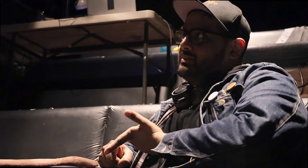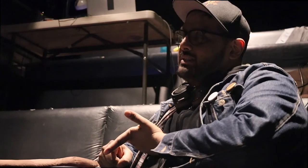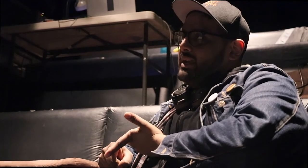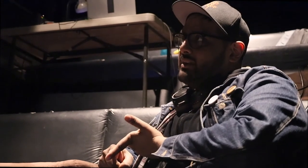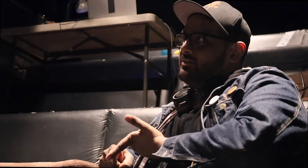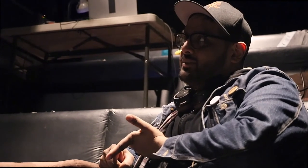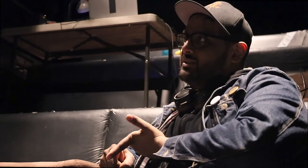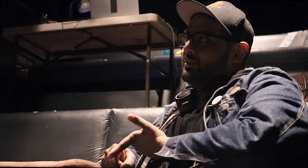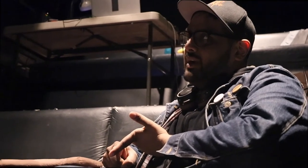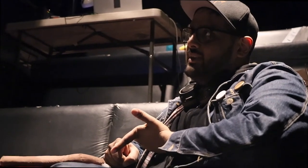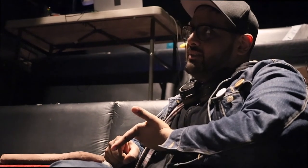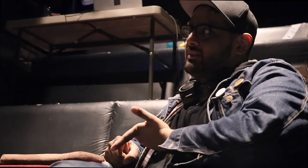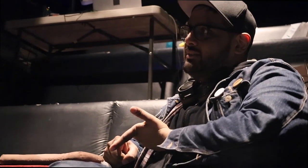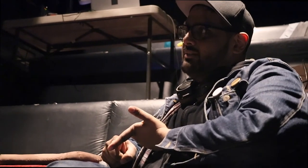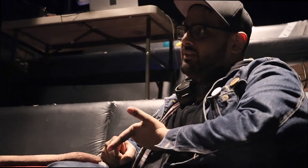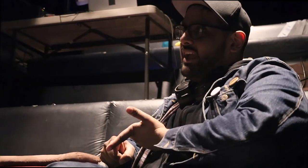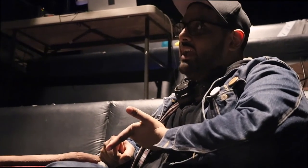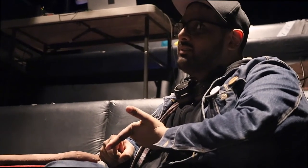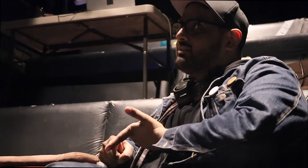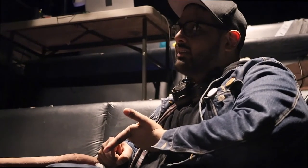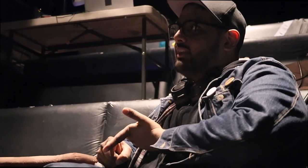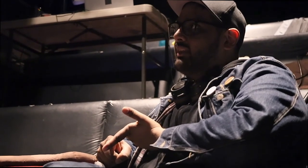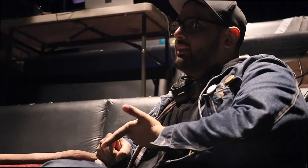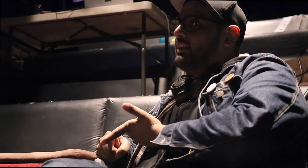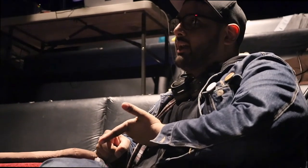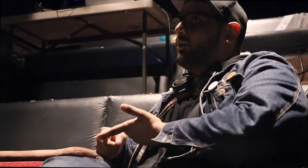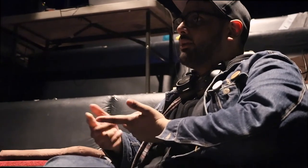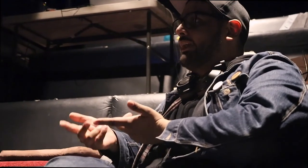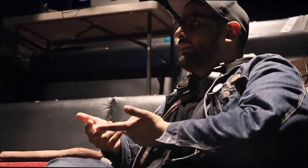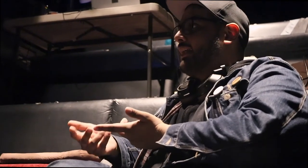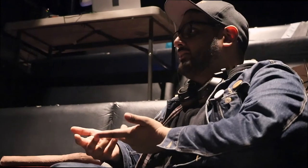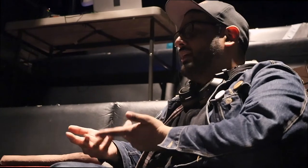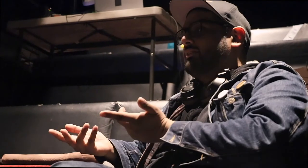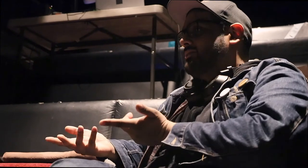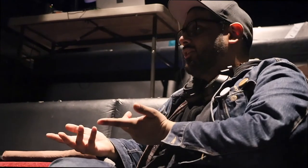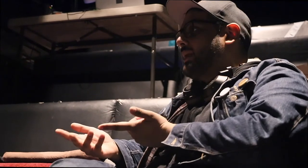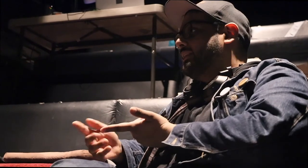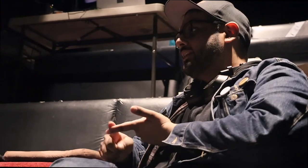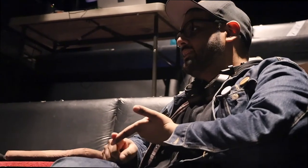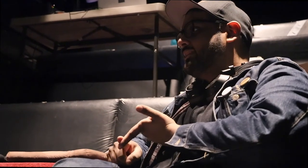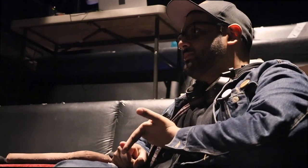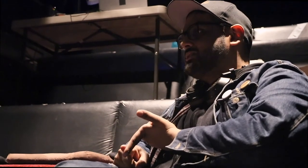text was quite advanced, I think or like you have a good vocabulary, that the speech to